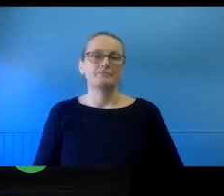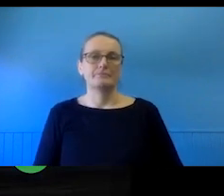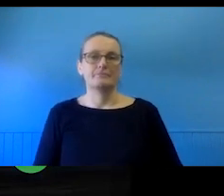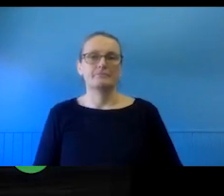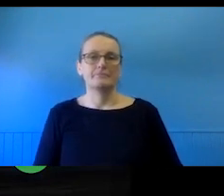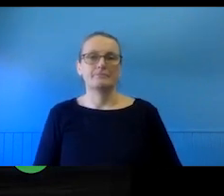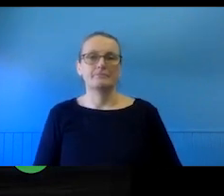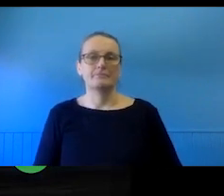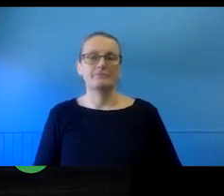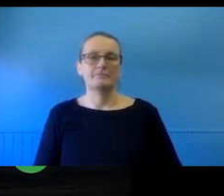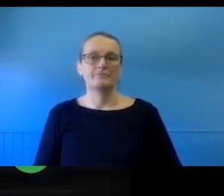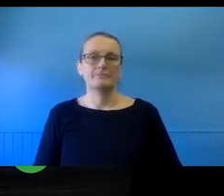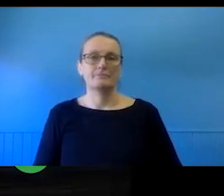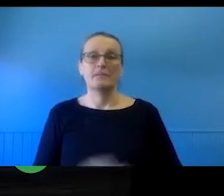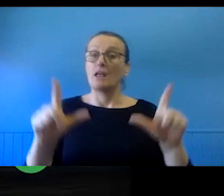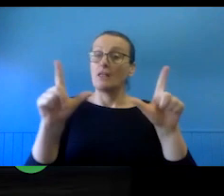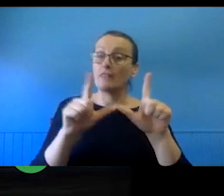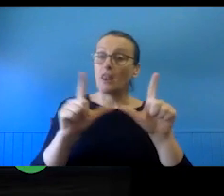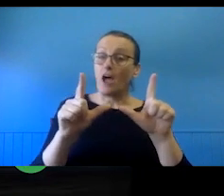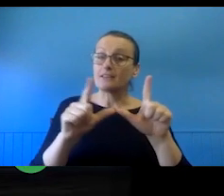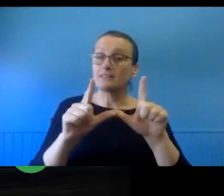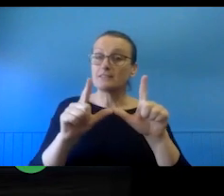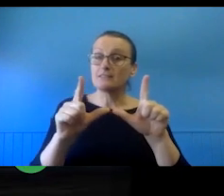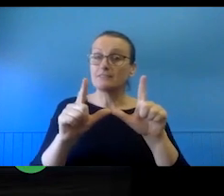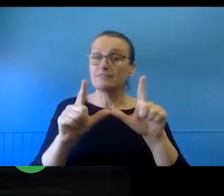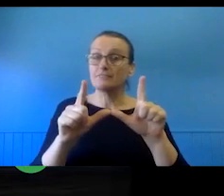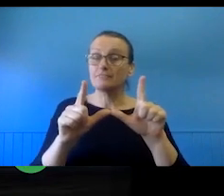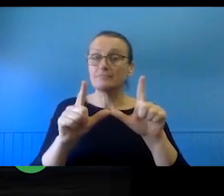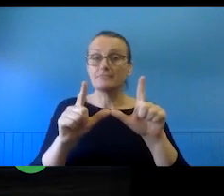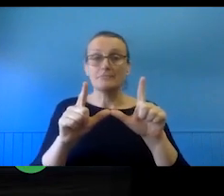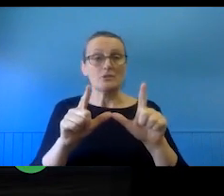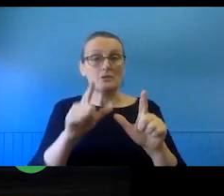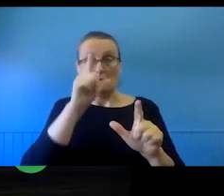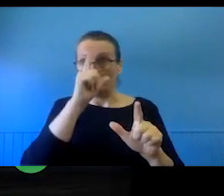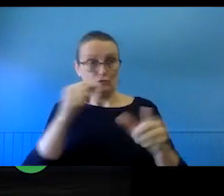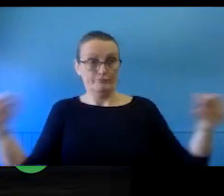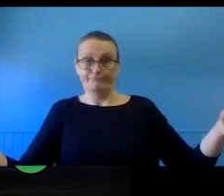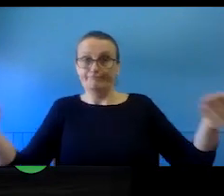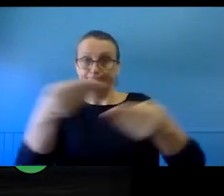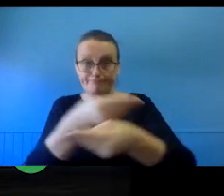licences go out to those direct parties to ensure that you've got the rights that you need from them, that the scope is appropriate for